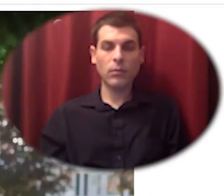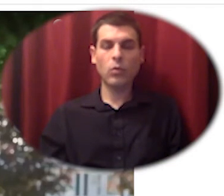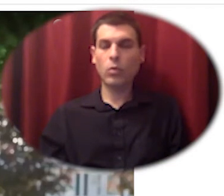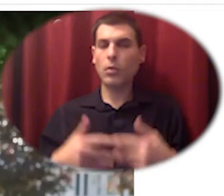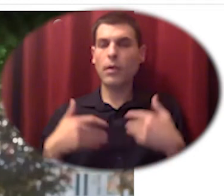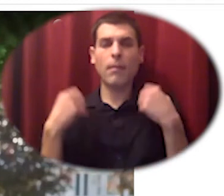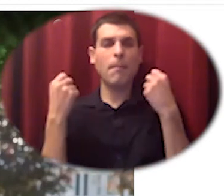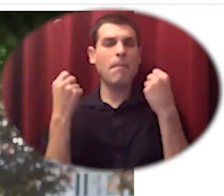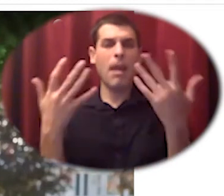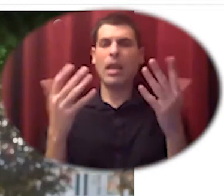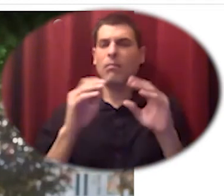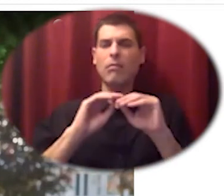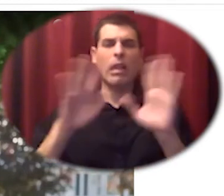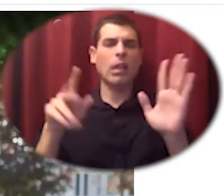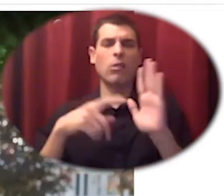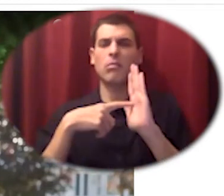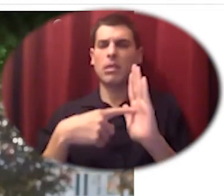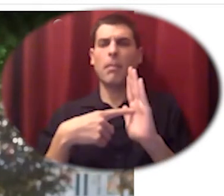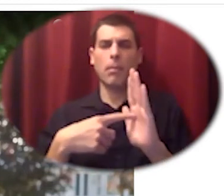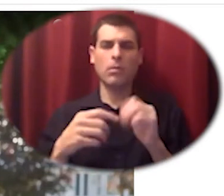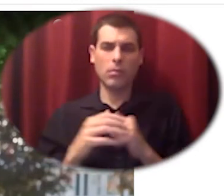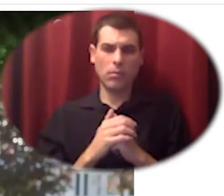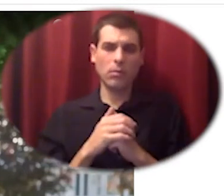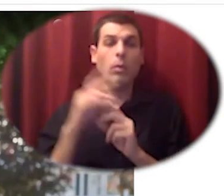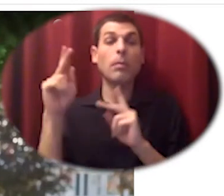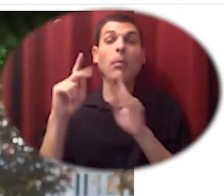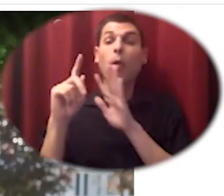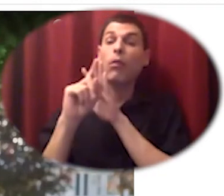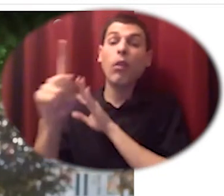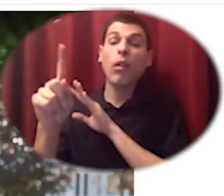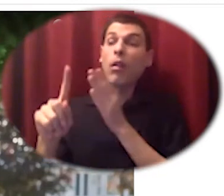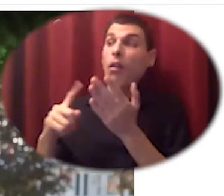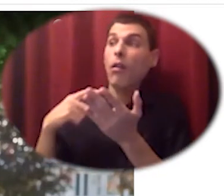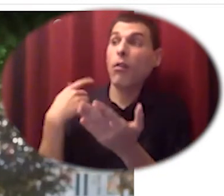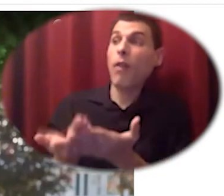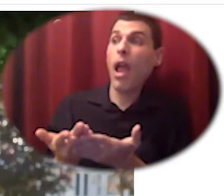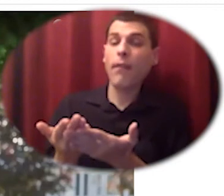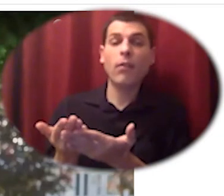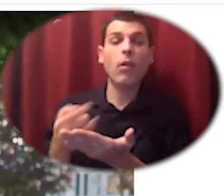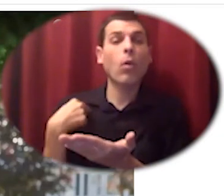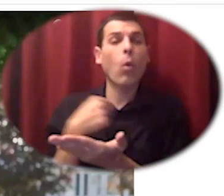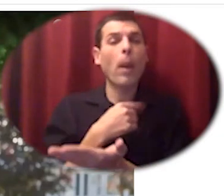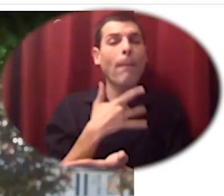states rather than being criminalized or hidden away or anything like that we we can set folks up